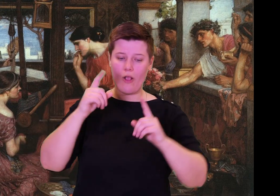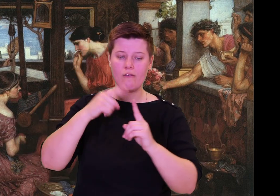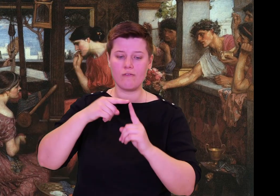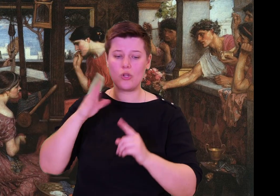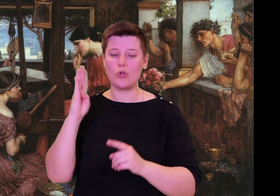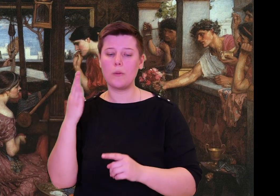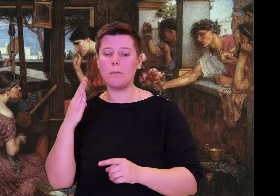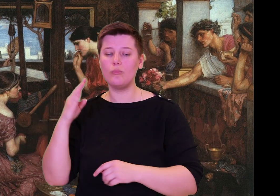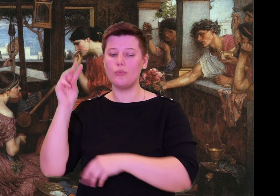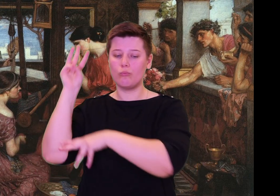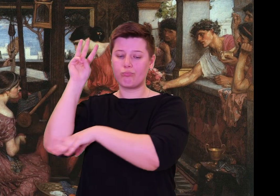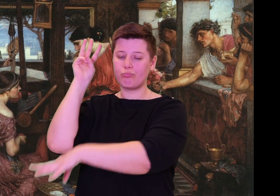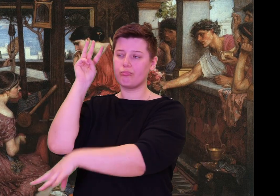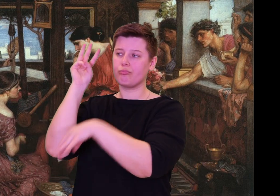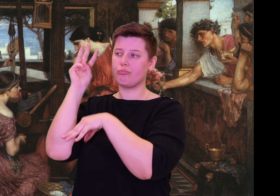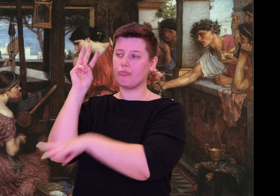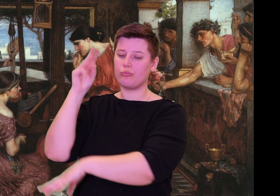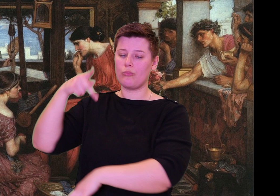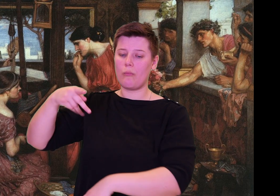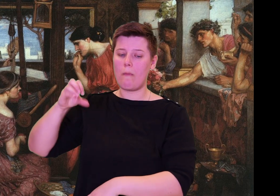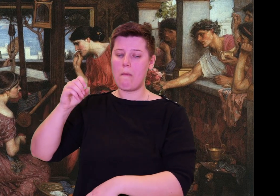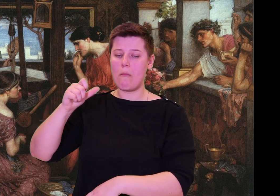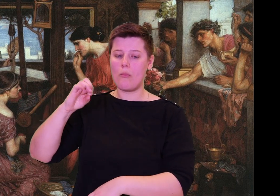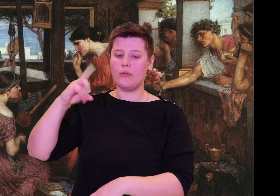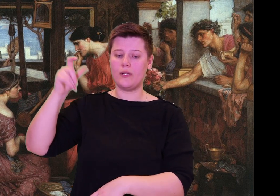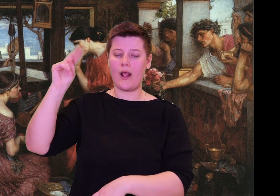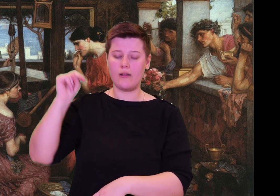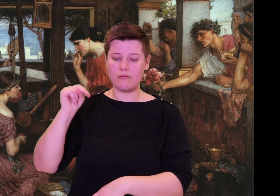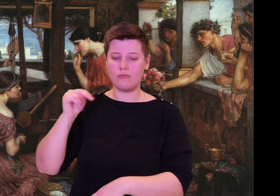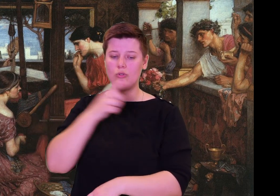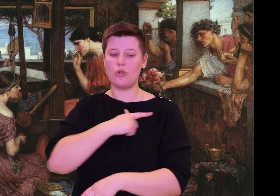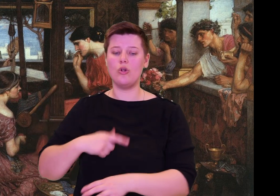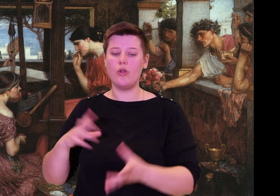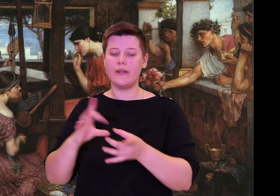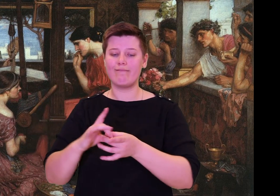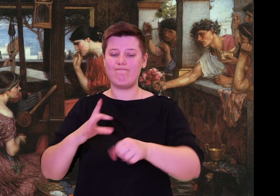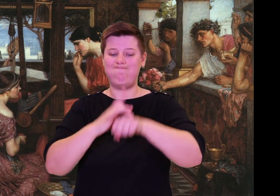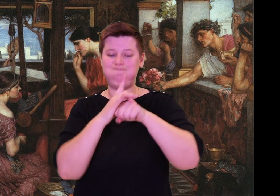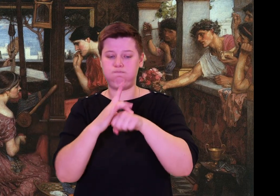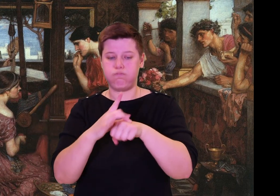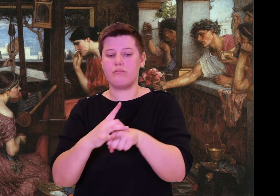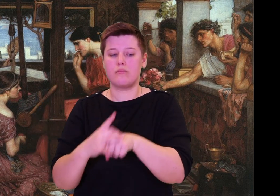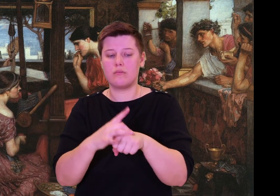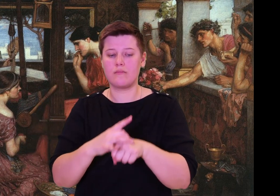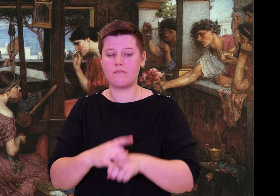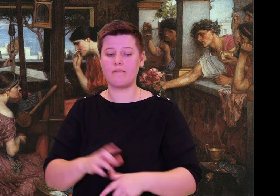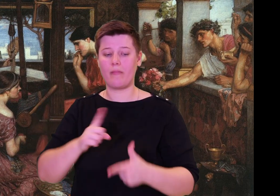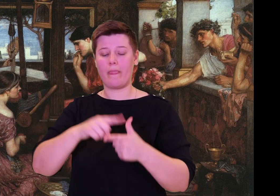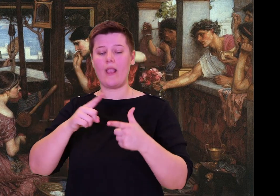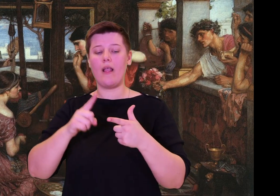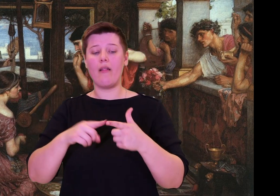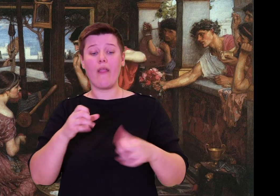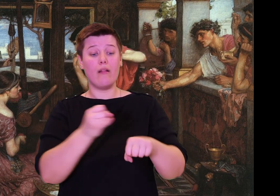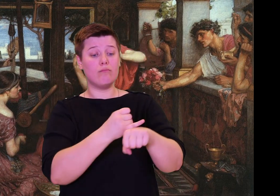Leaving the Ocean's streams, the Sun leapt up into the sky of bronze,